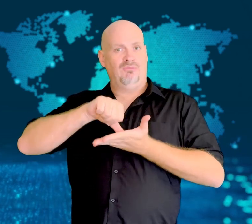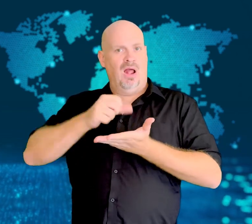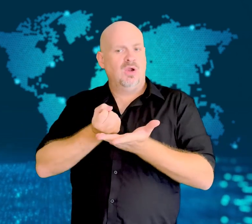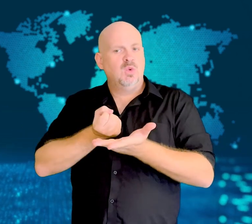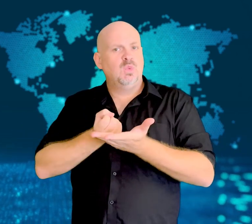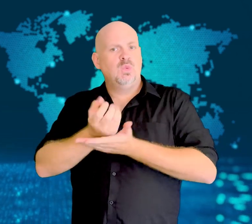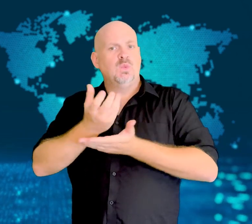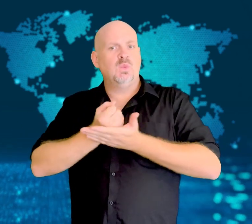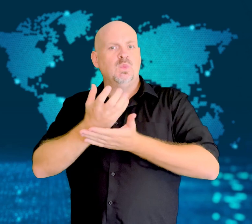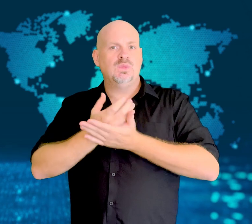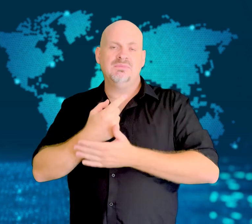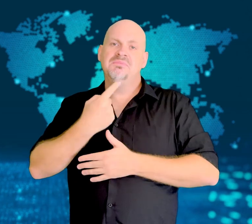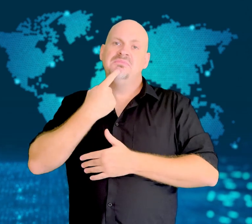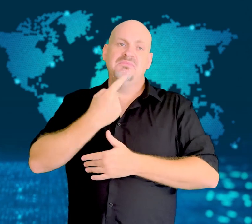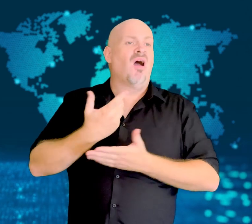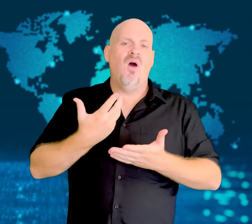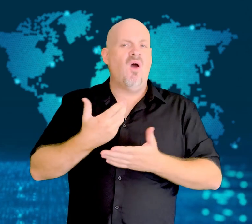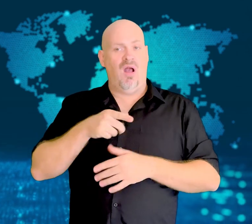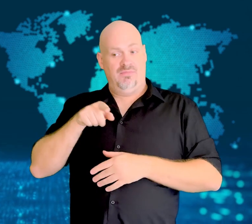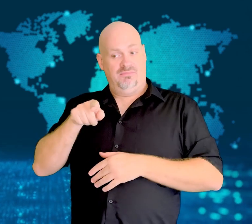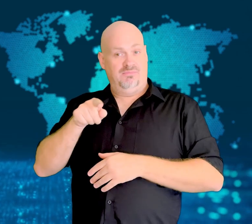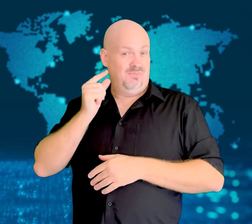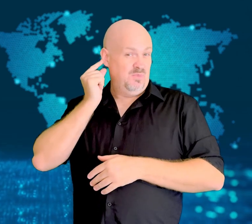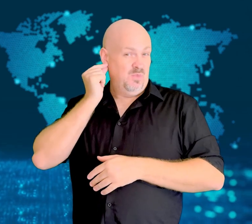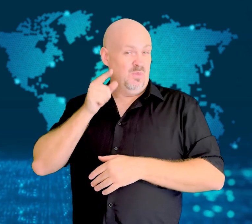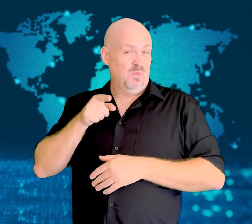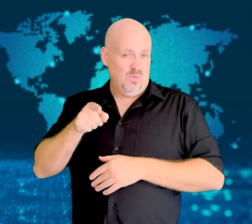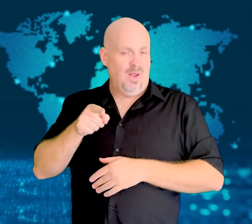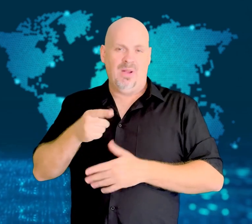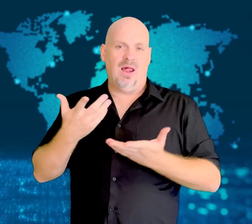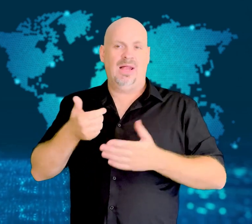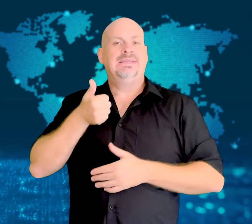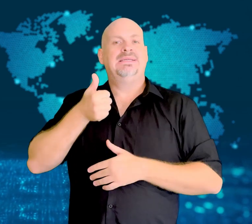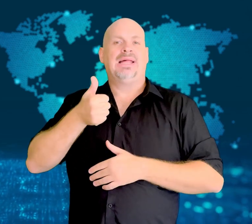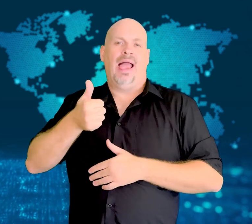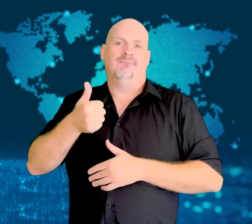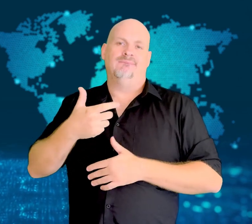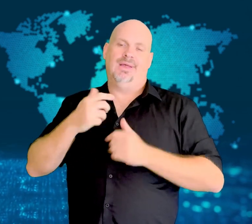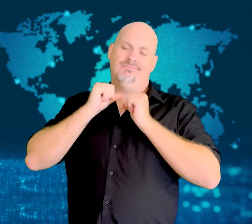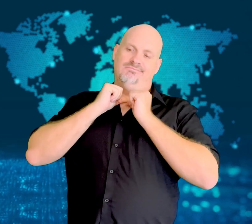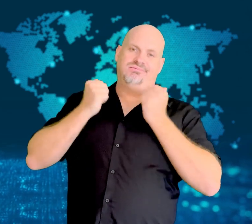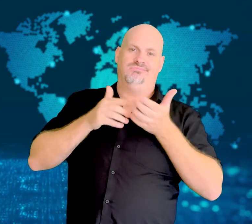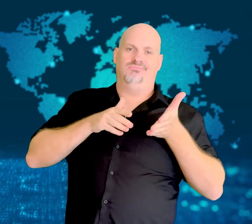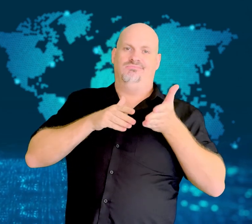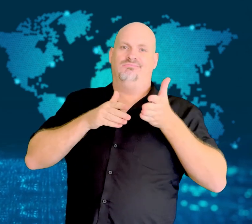and that she had a history of mental health problems.